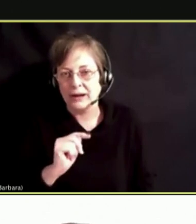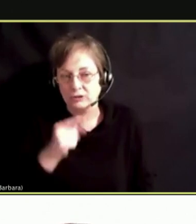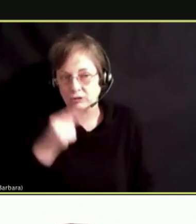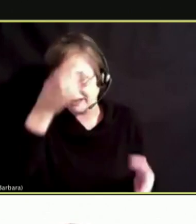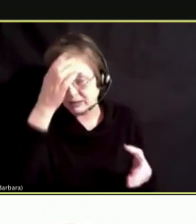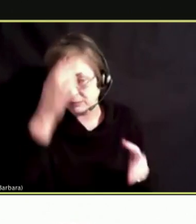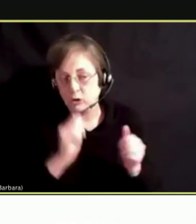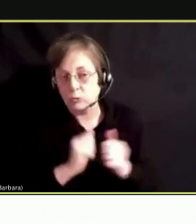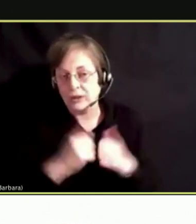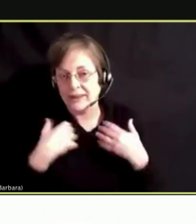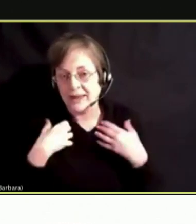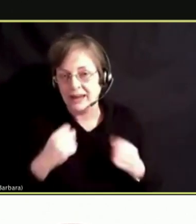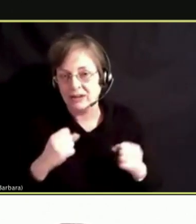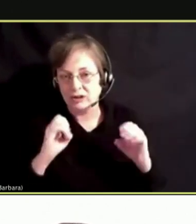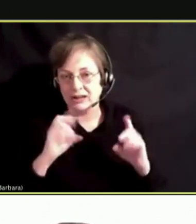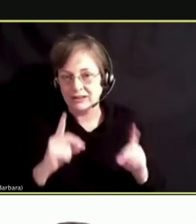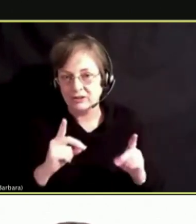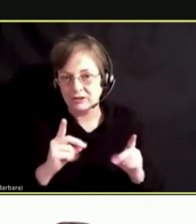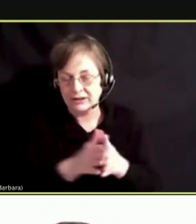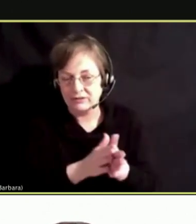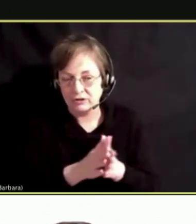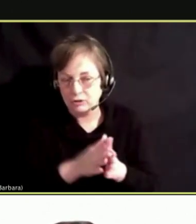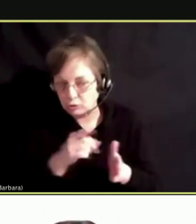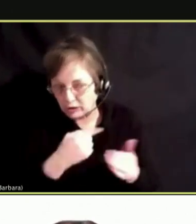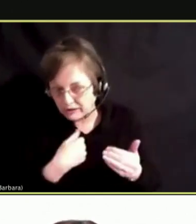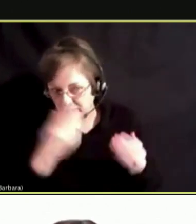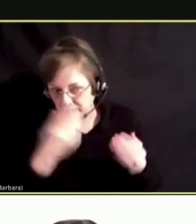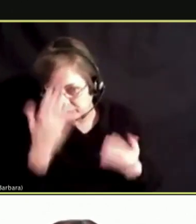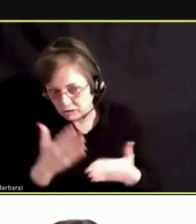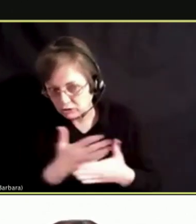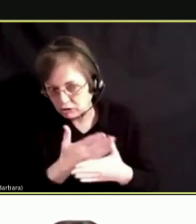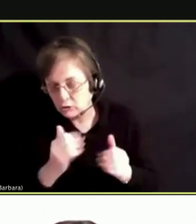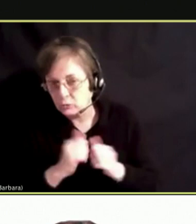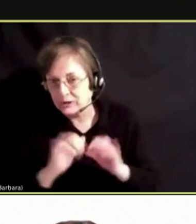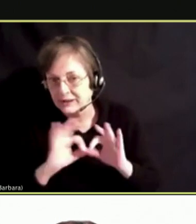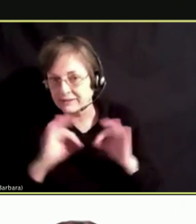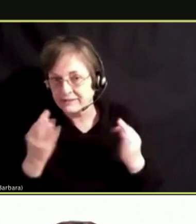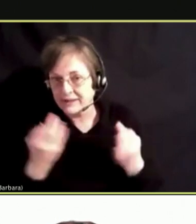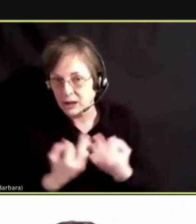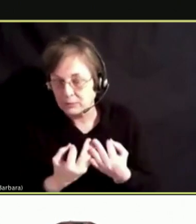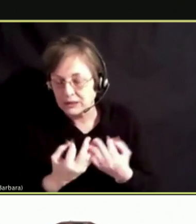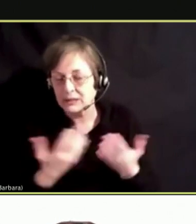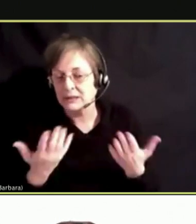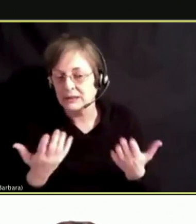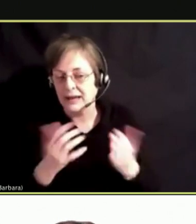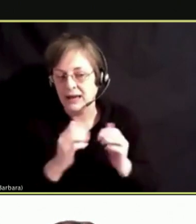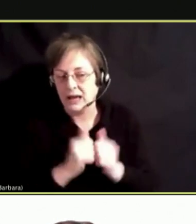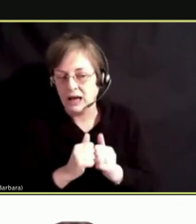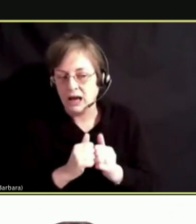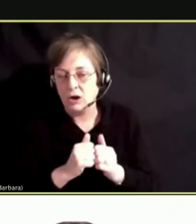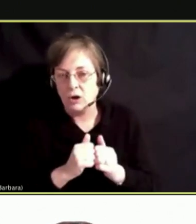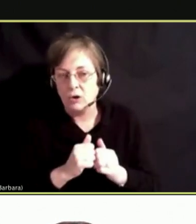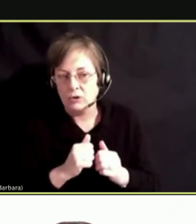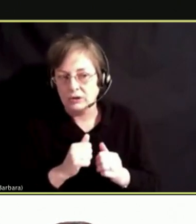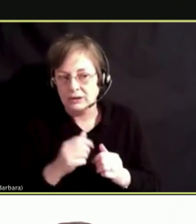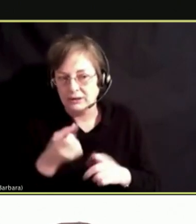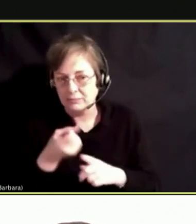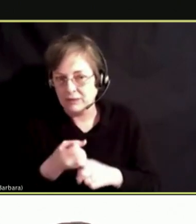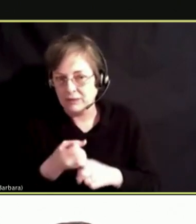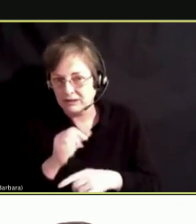THE OF INFORMATION TO SHARE WITH OUR FAMILIES IN TERMS OF HOW THIS IMPACTS THAT AS WELL?